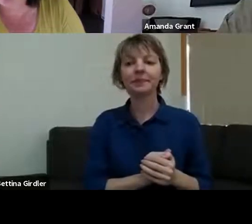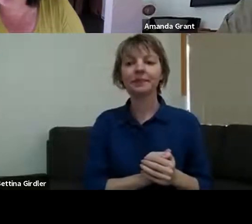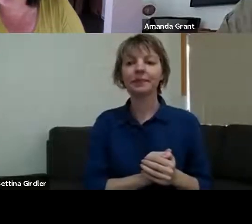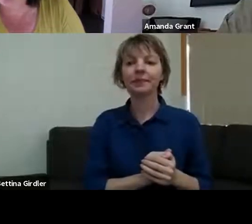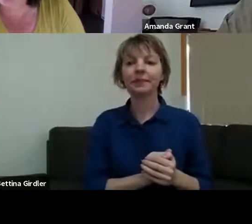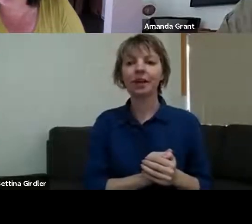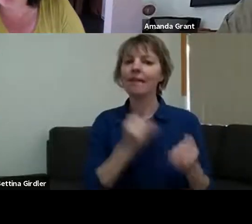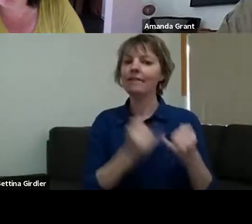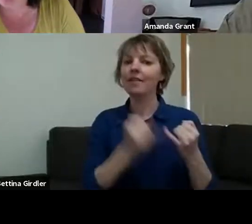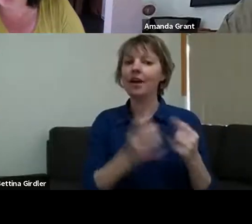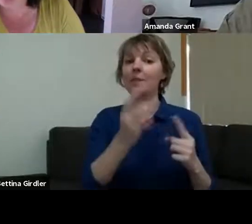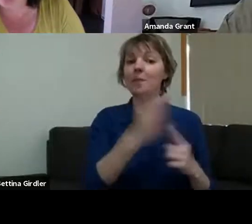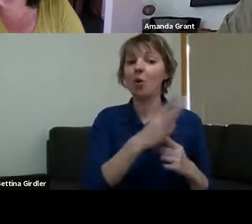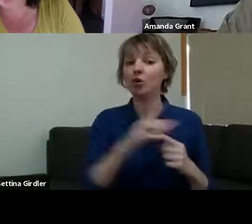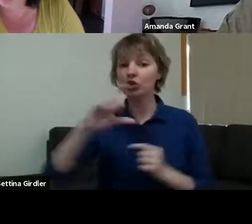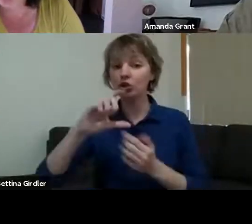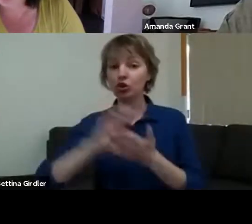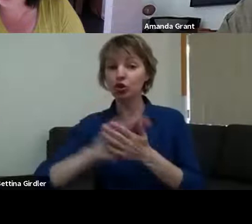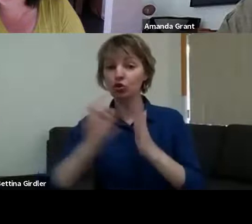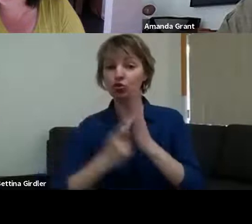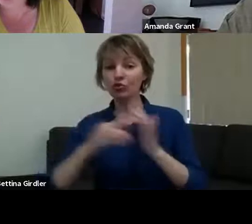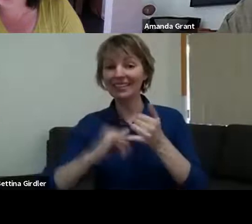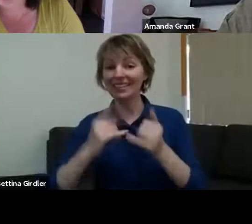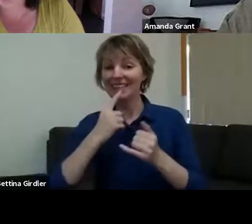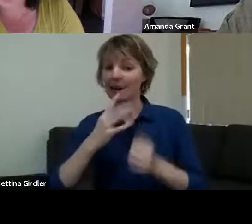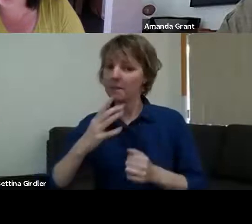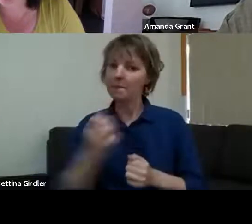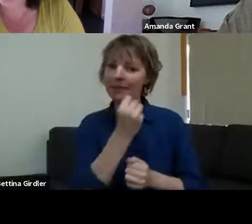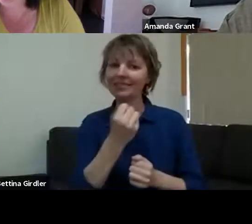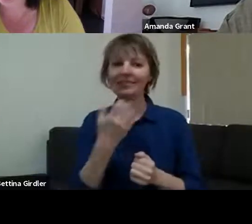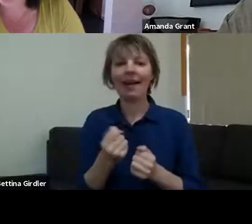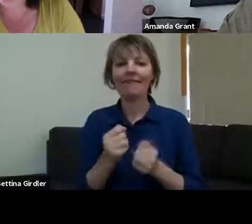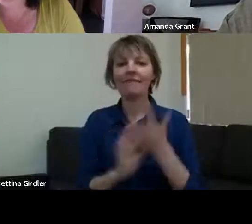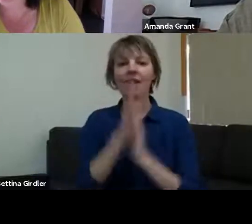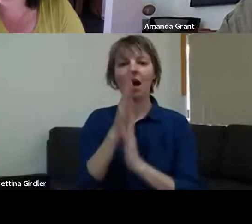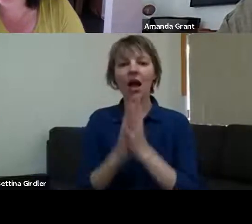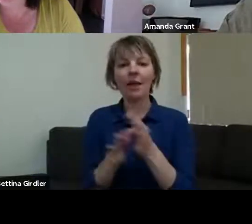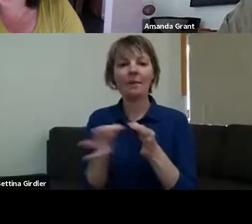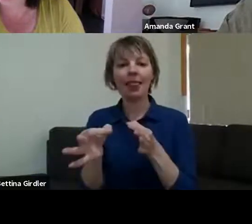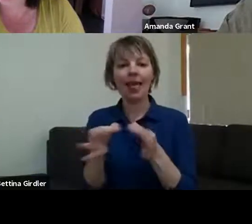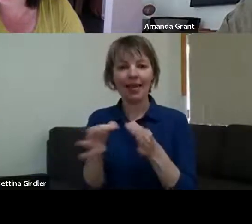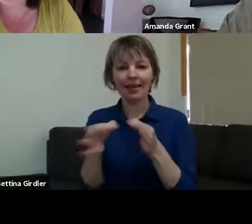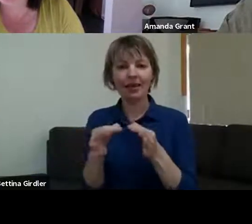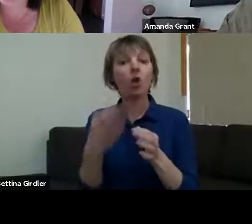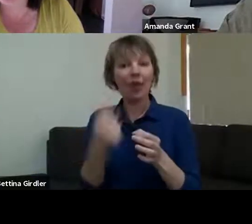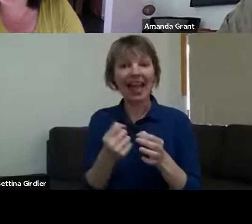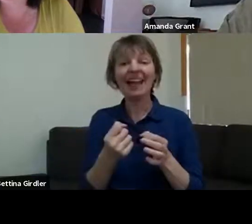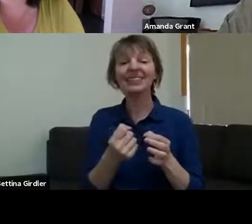had sprinklers. We had a bunker. The farm is surrounded - vineyard is